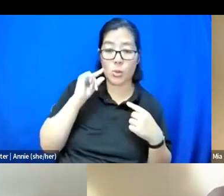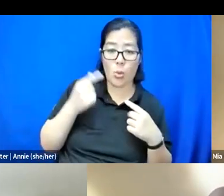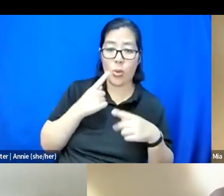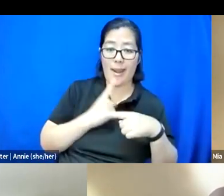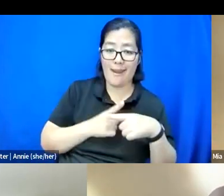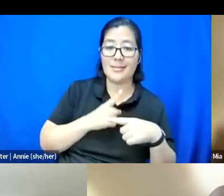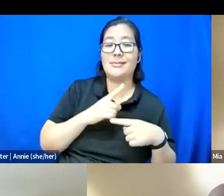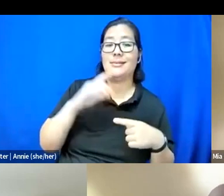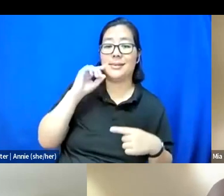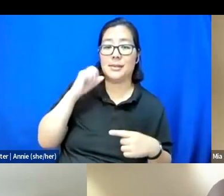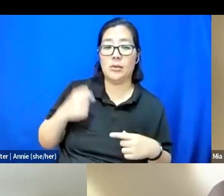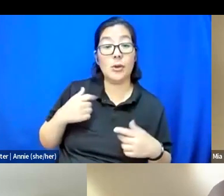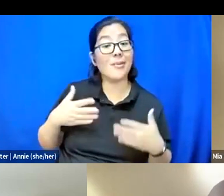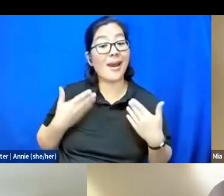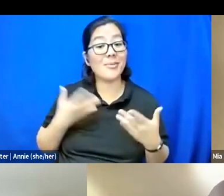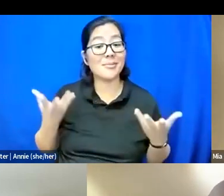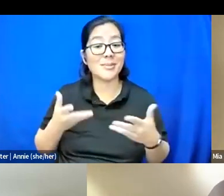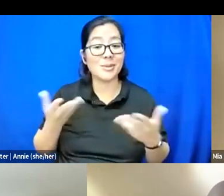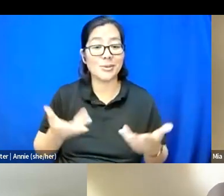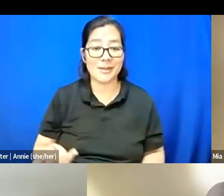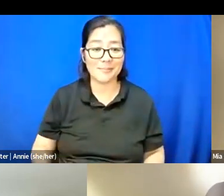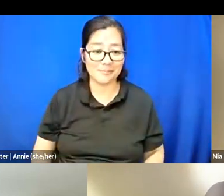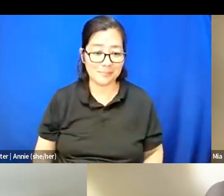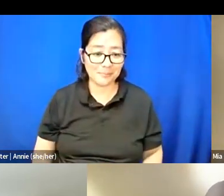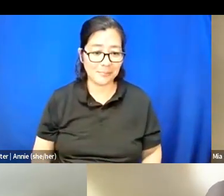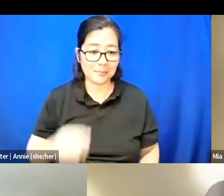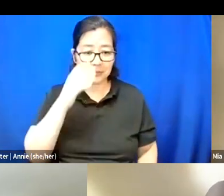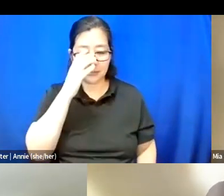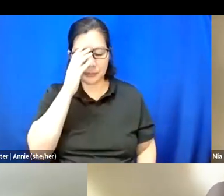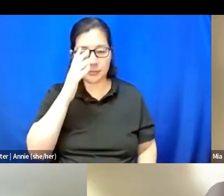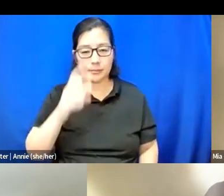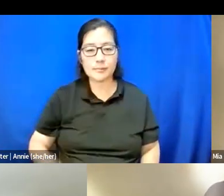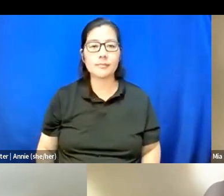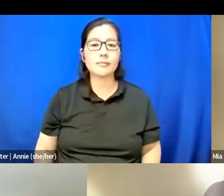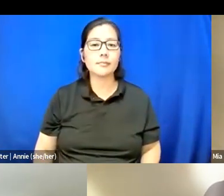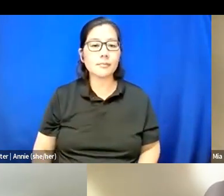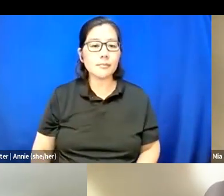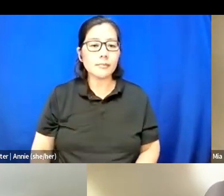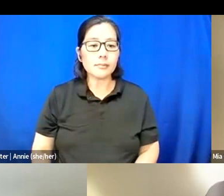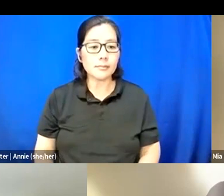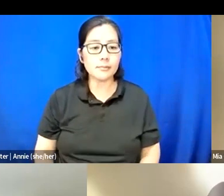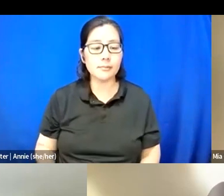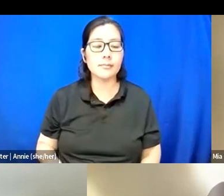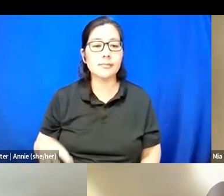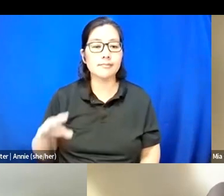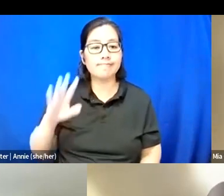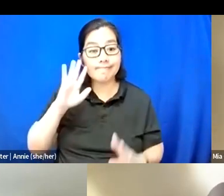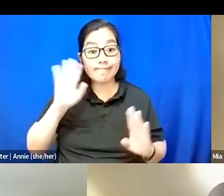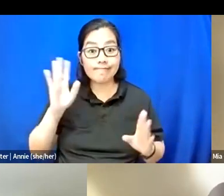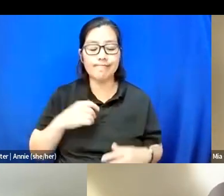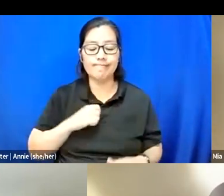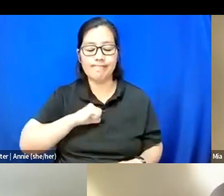And I'm happy to be here today.